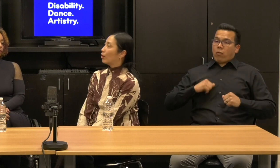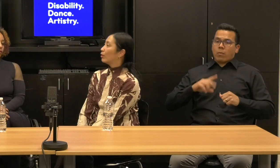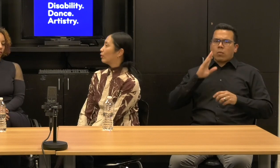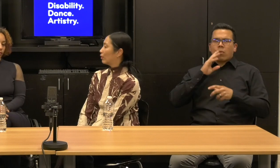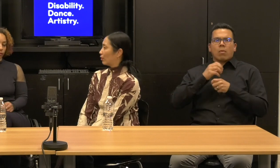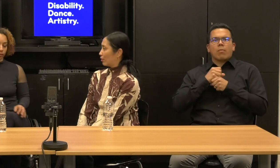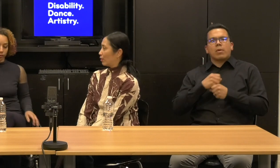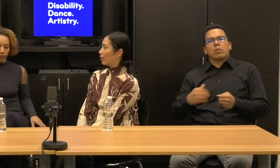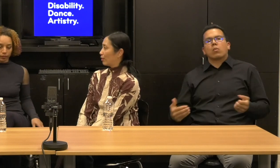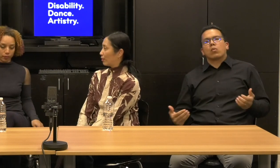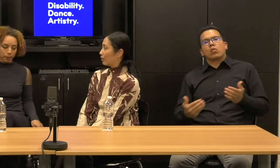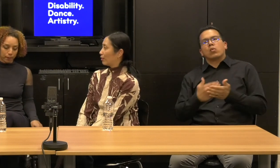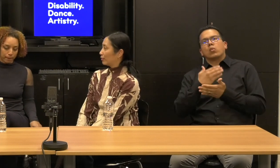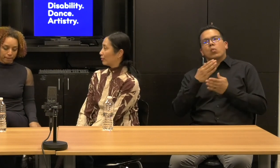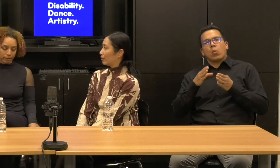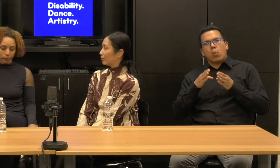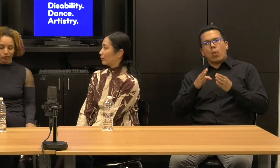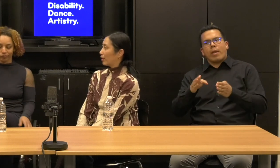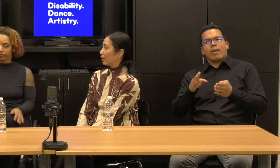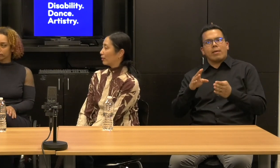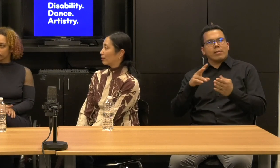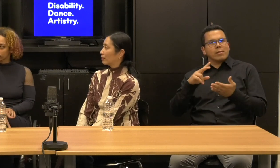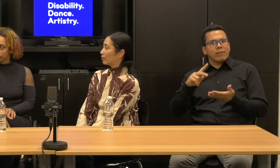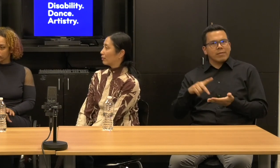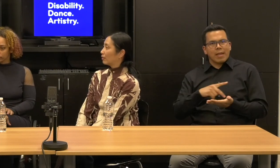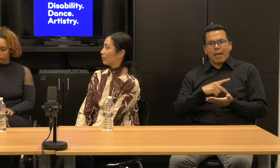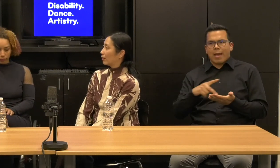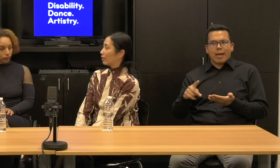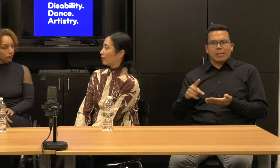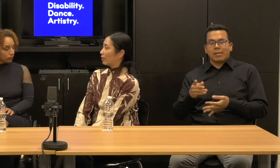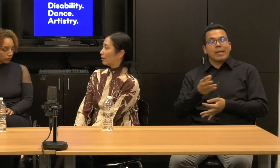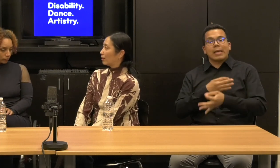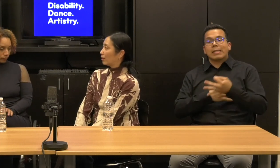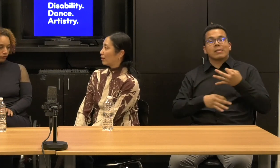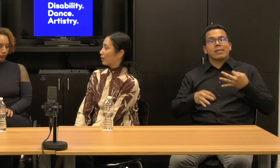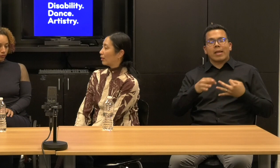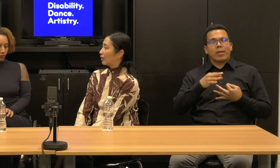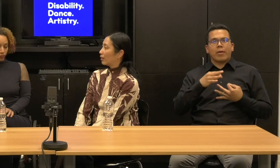of, of new kinds of dance, right? As opposed to be as thought of in these ways that are.